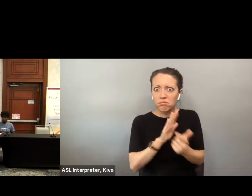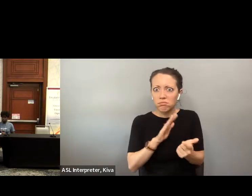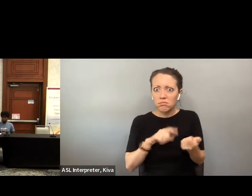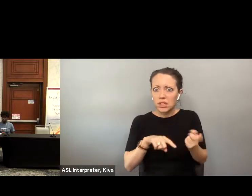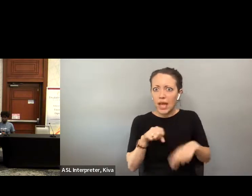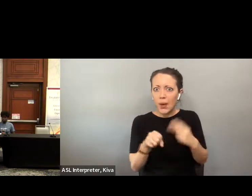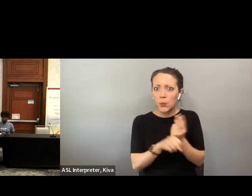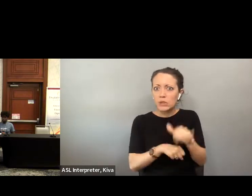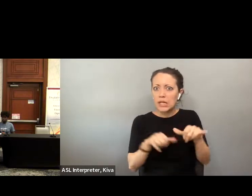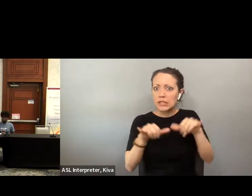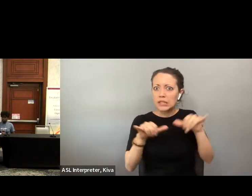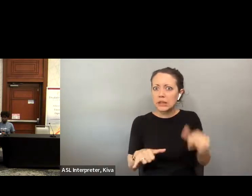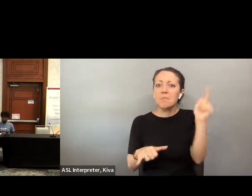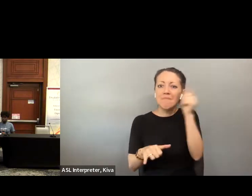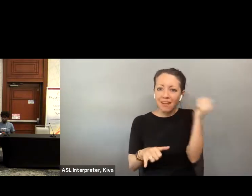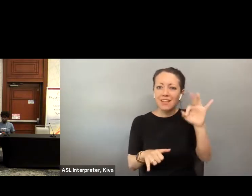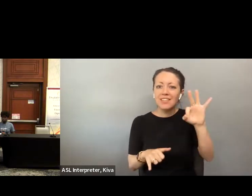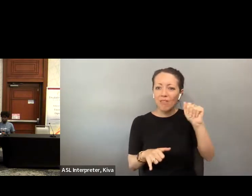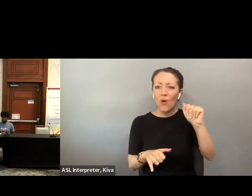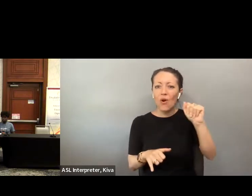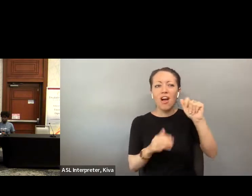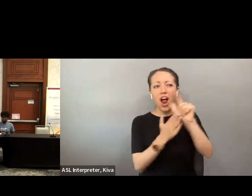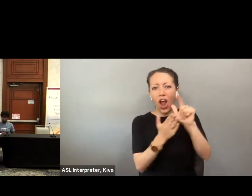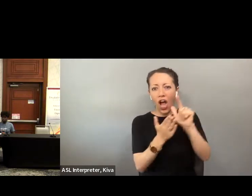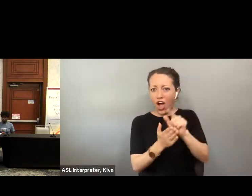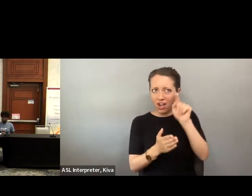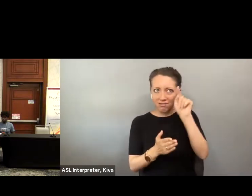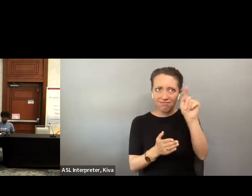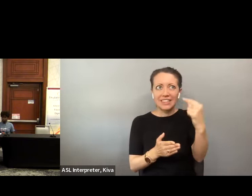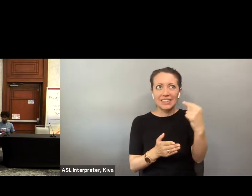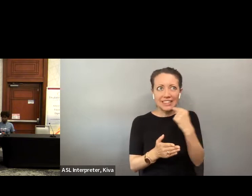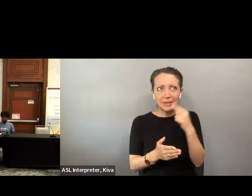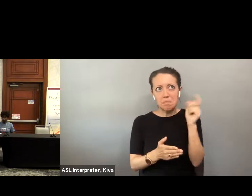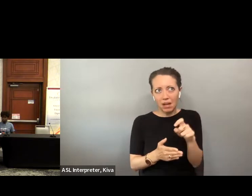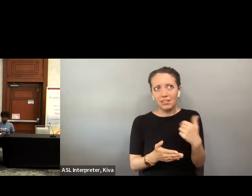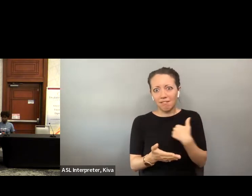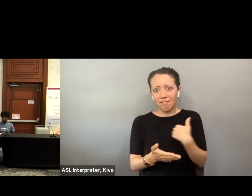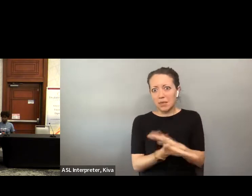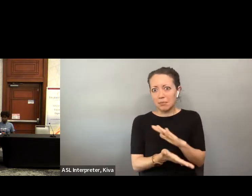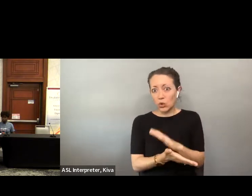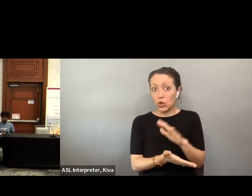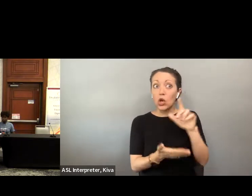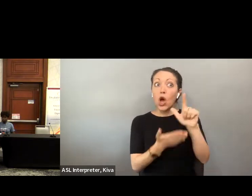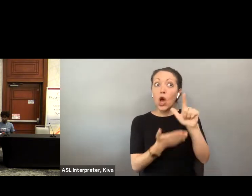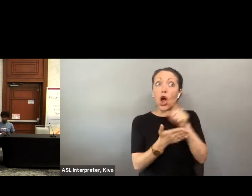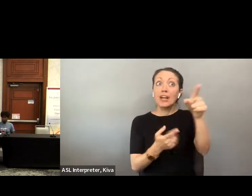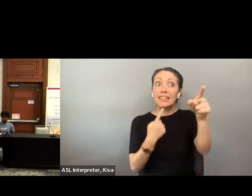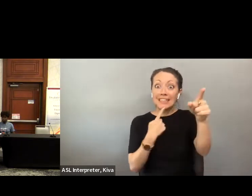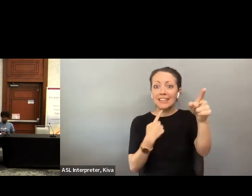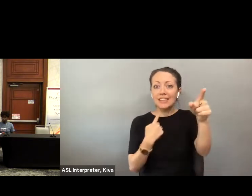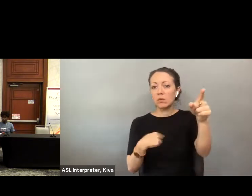So, even if there was a a system which was secure which may be in use in other States to allow for electronic, fully electronic return of a ballot, we here at the Leon County supervisor of elections office we wouldn't be allowed to to use that system and provide it to our at the Leon County supervisor of elections office we would not be allowed to use that system provided to our voters under voters under current Florida law, we have to follow those requirements that are in law right now.